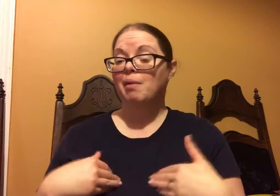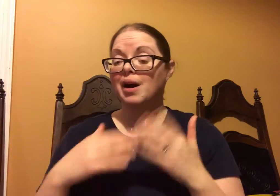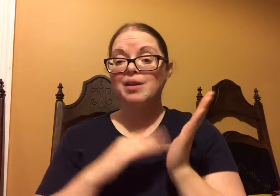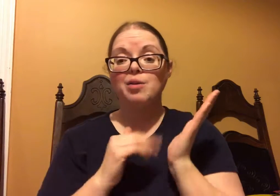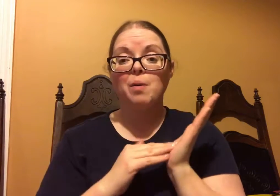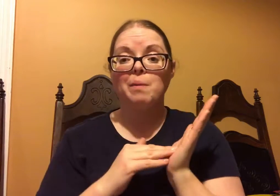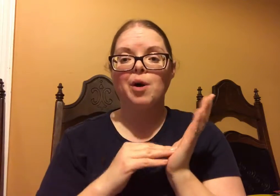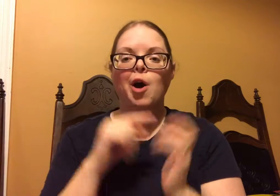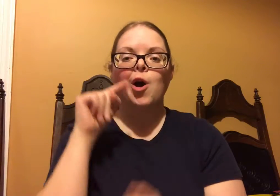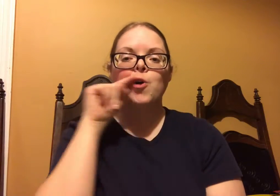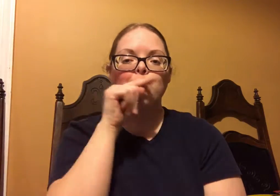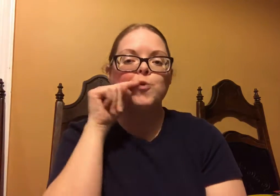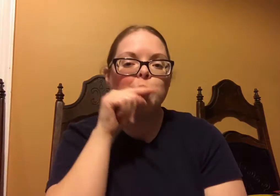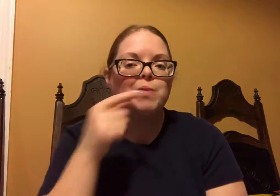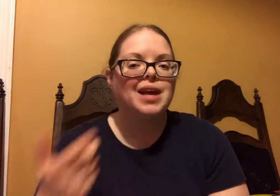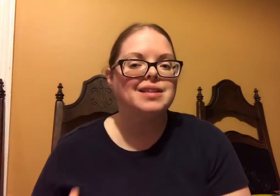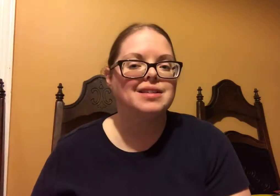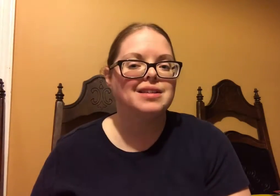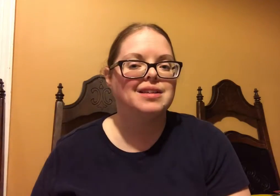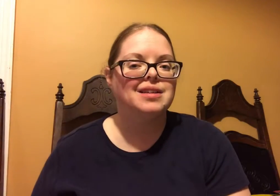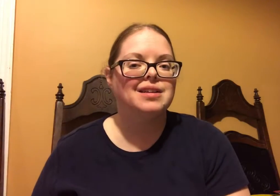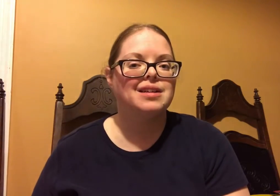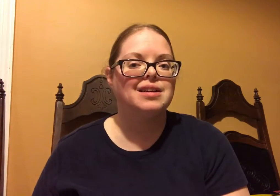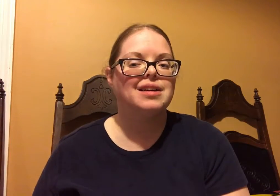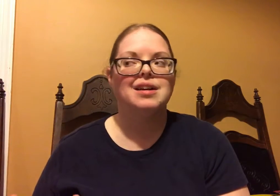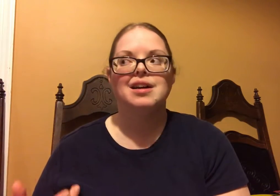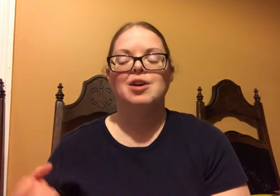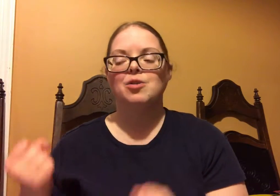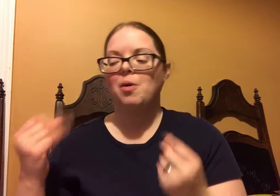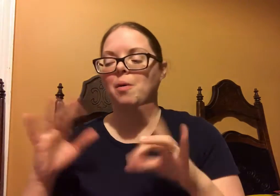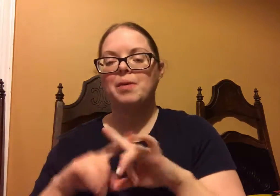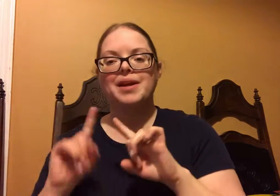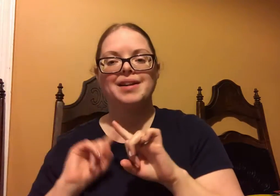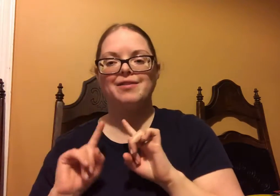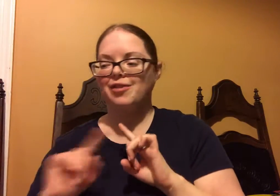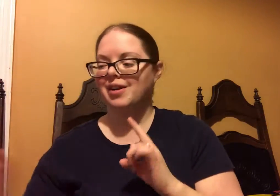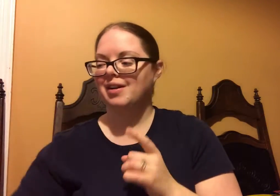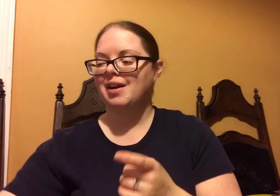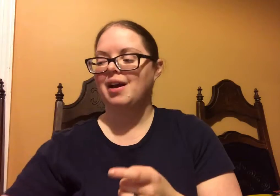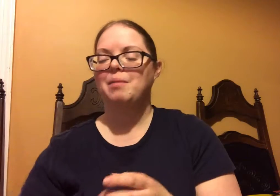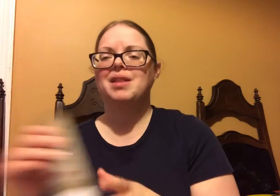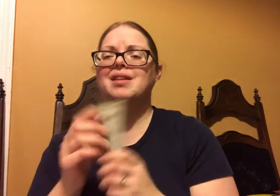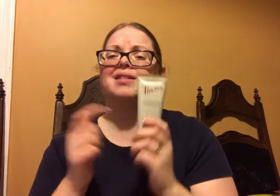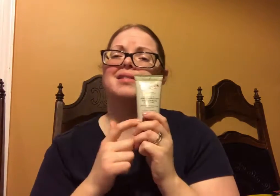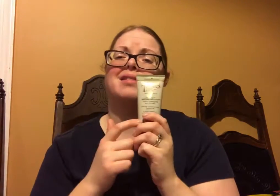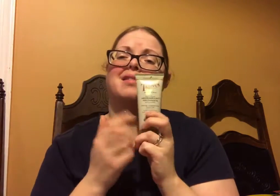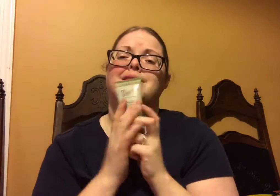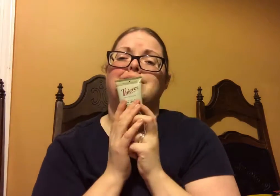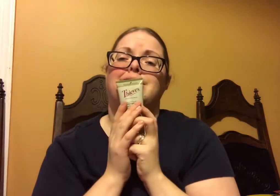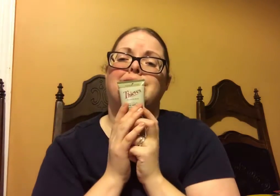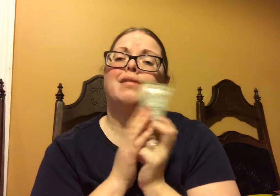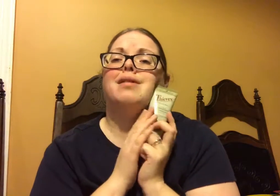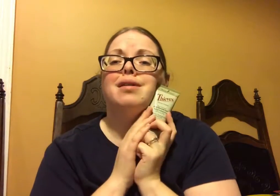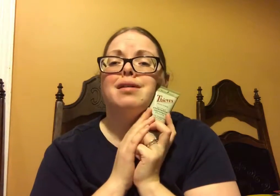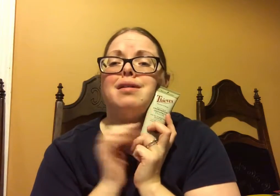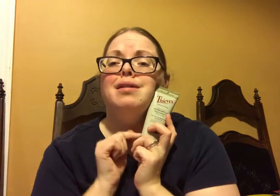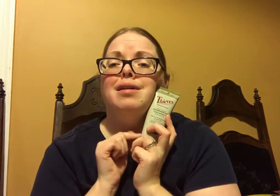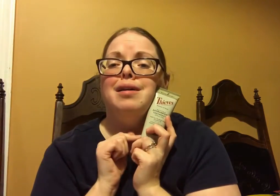Shampoo, body wash, toothpaste, so many different things. Oh and the toothpaste!